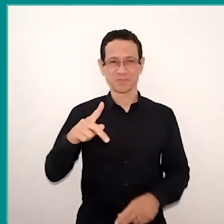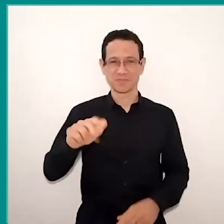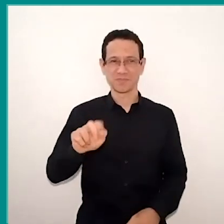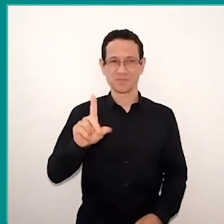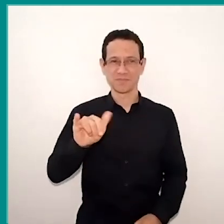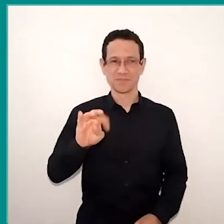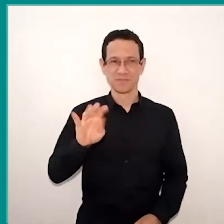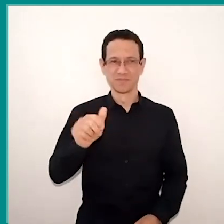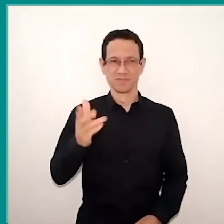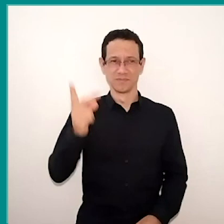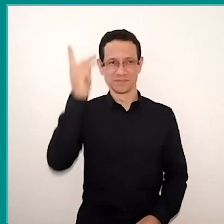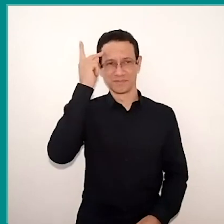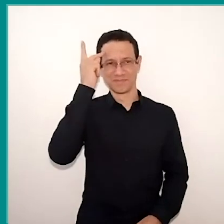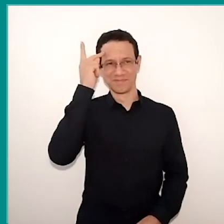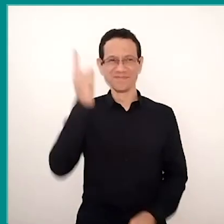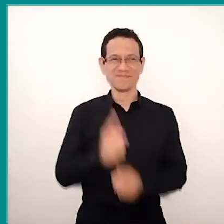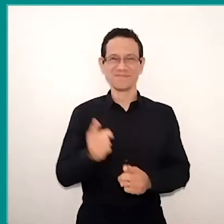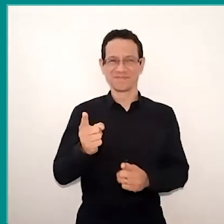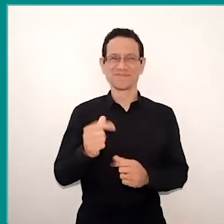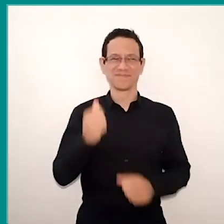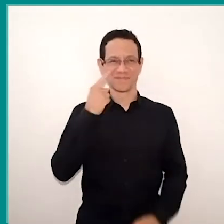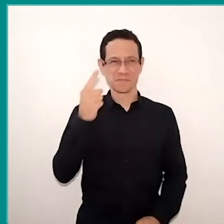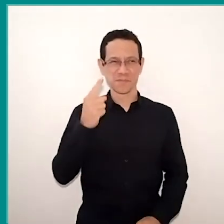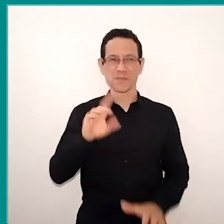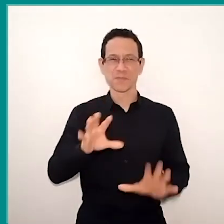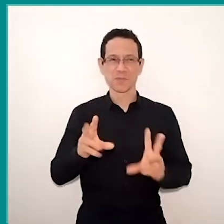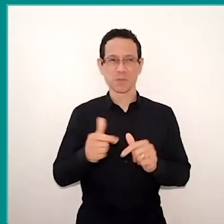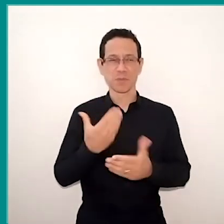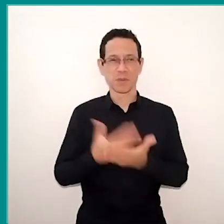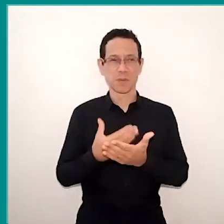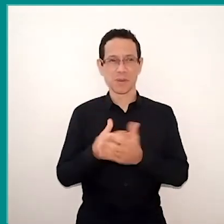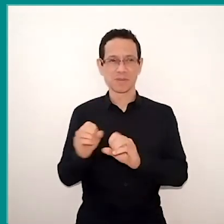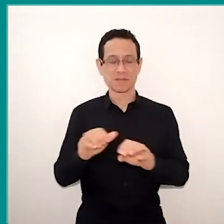We met there at “Todos pela Educação”, exactly at the turn of the pandemic,